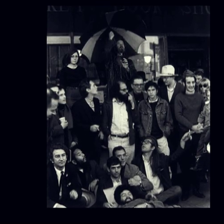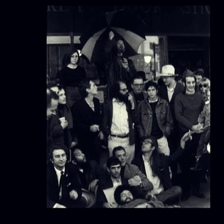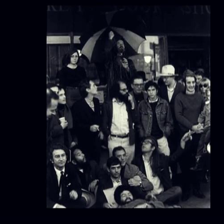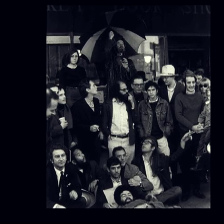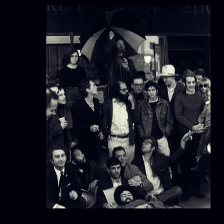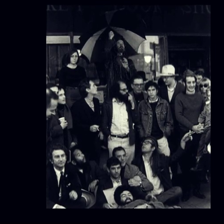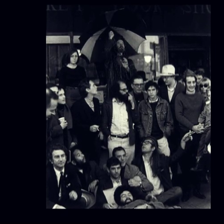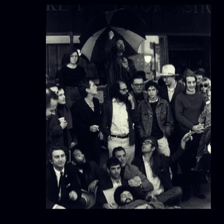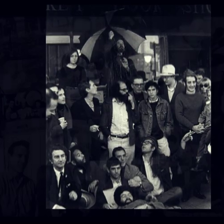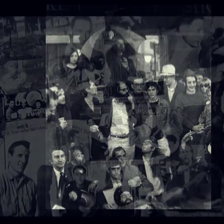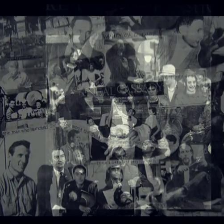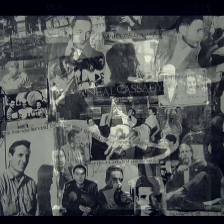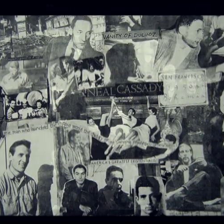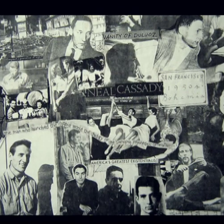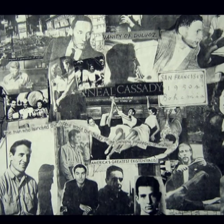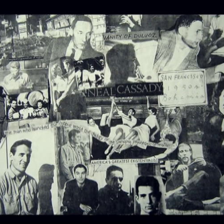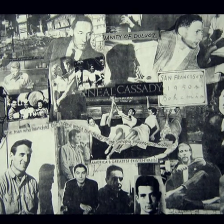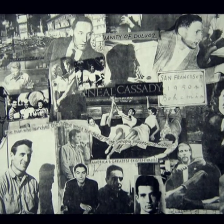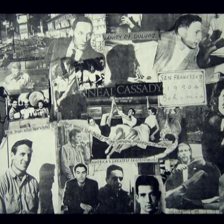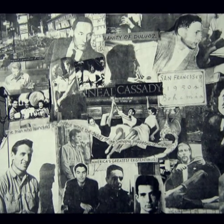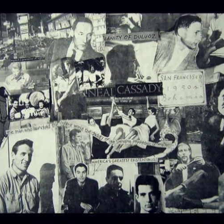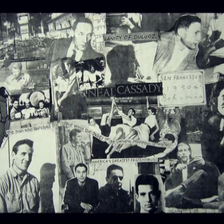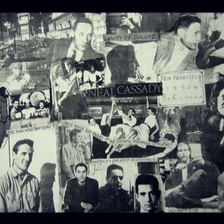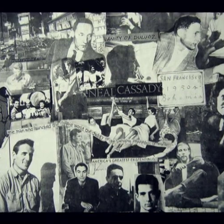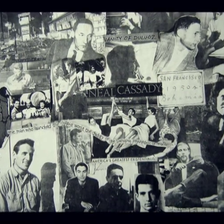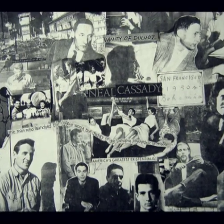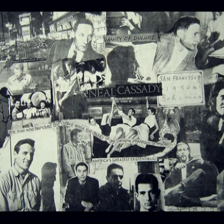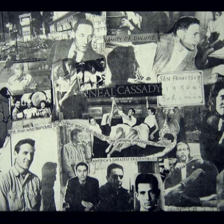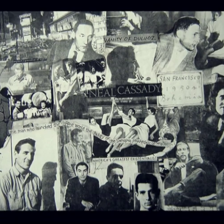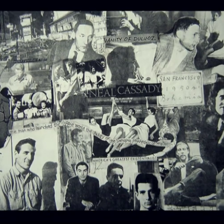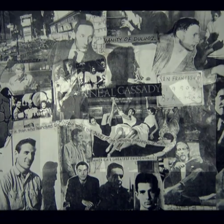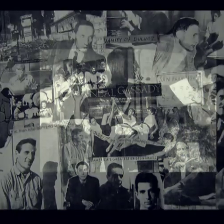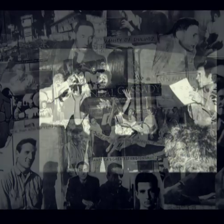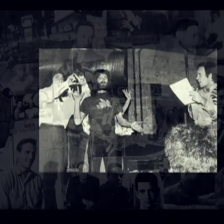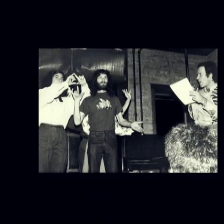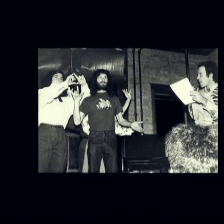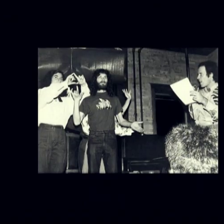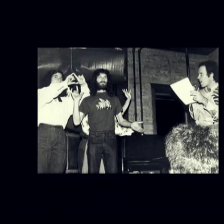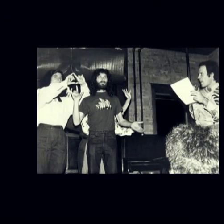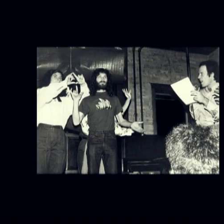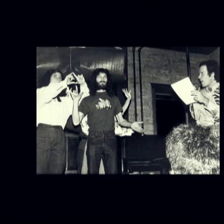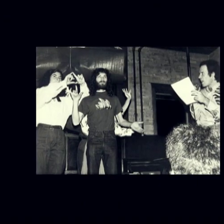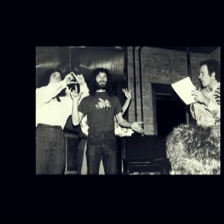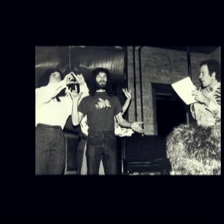and this transmission of beat energy and beat traditions.